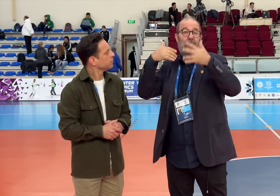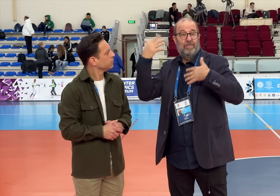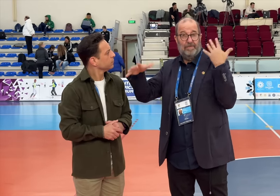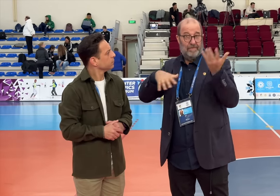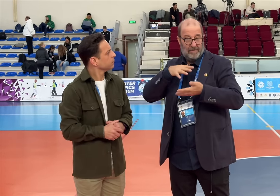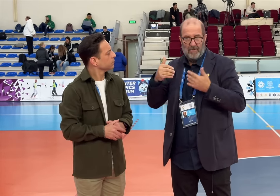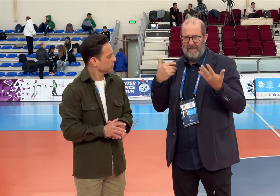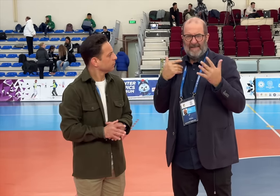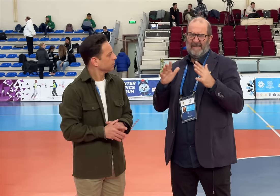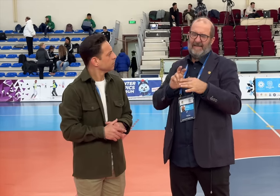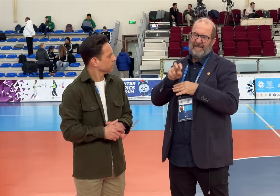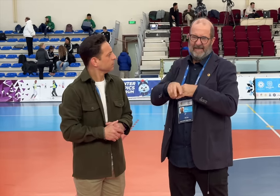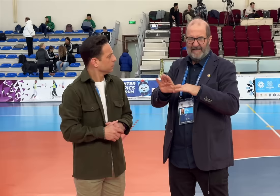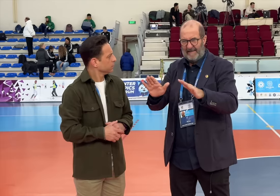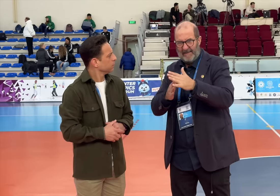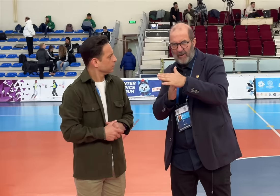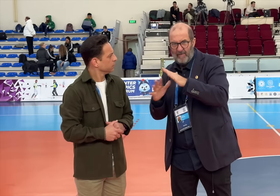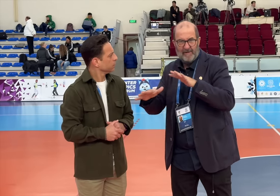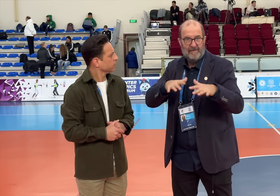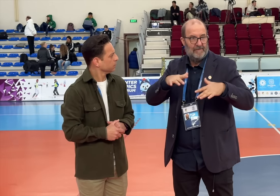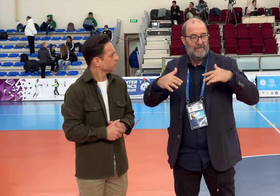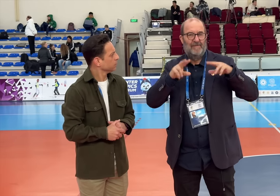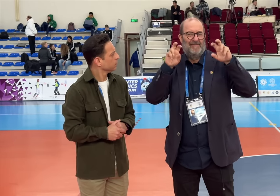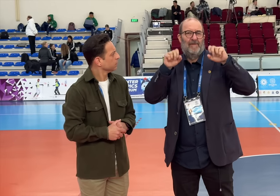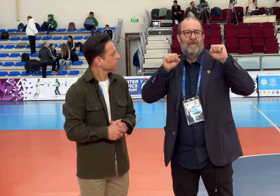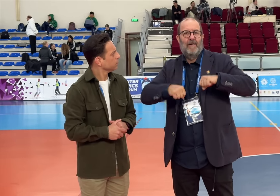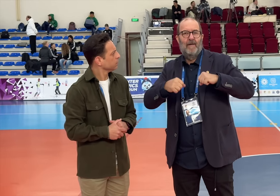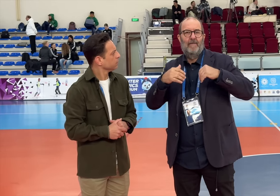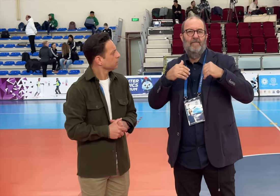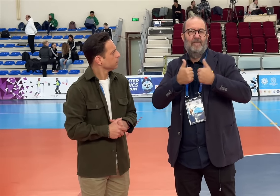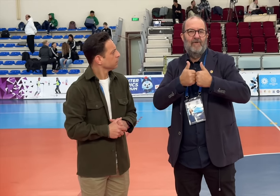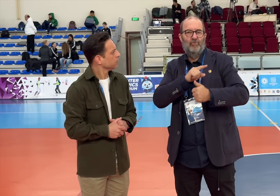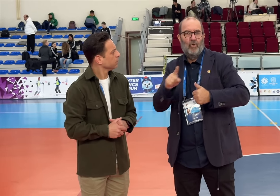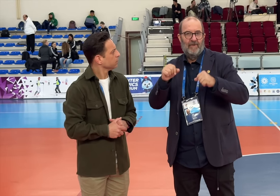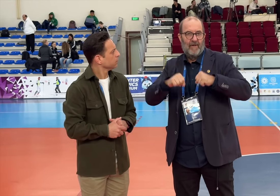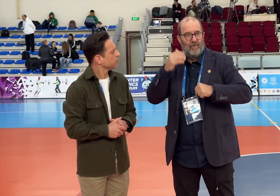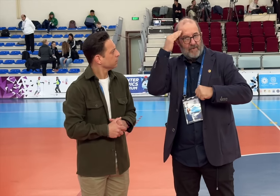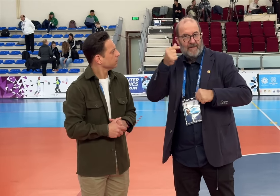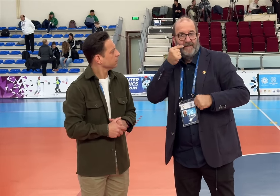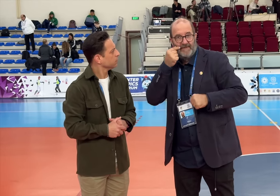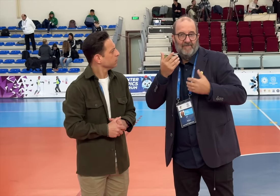and created chaos. As the Director of Futsal, I had to intervene and discuss if the game can go on, due to racist comments that have been made.